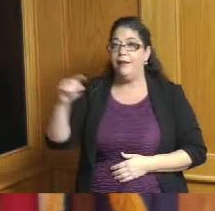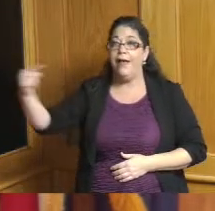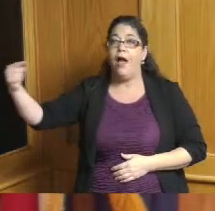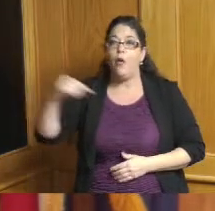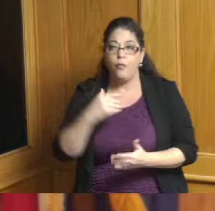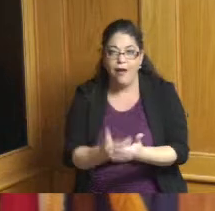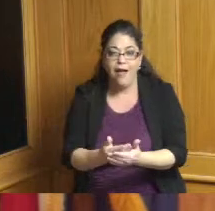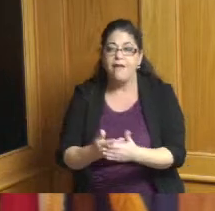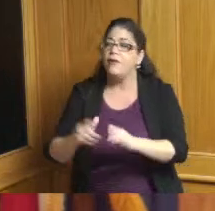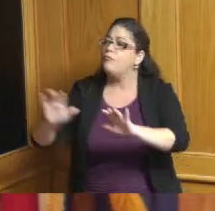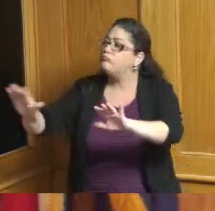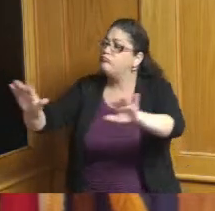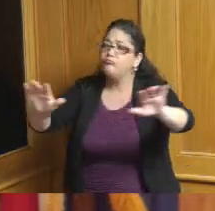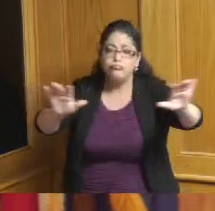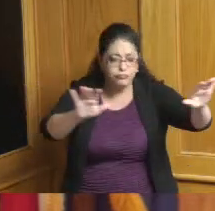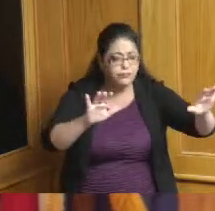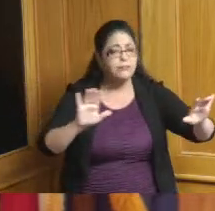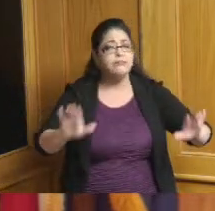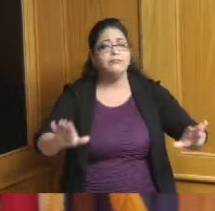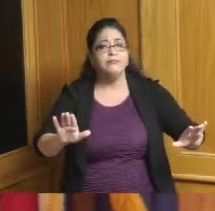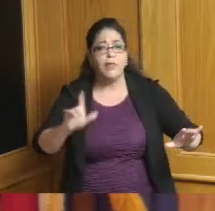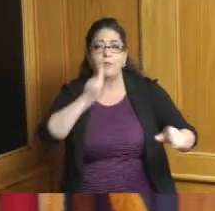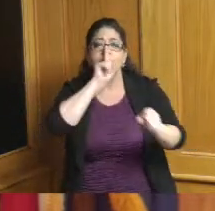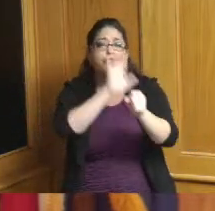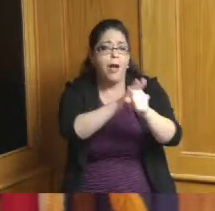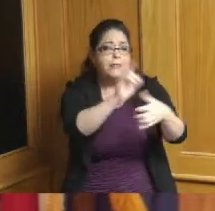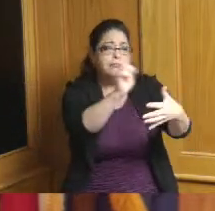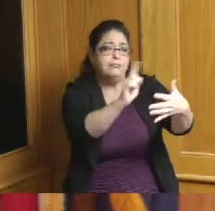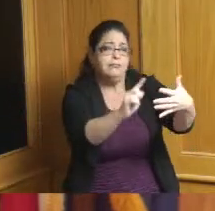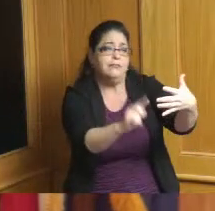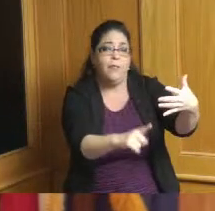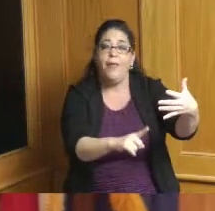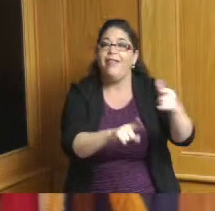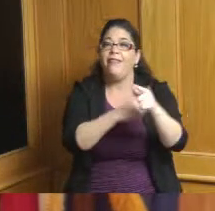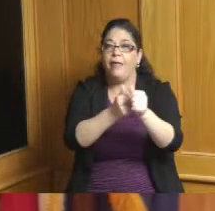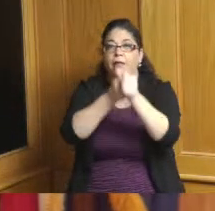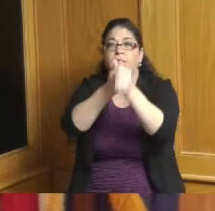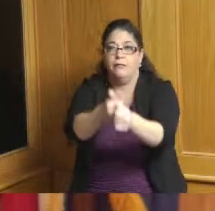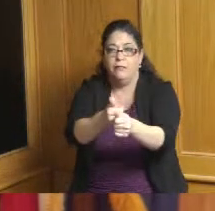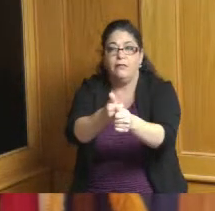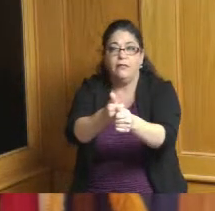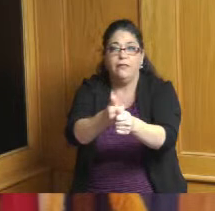promised a good job and they did a real you all did a great job and I know there since that time